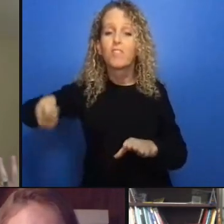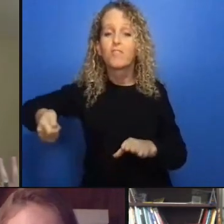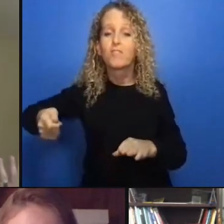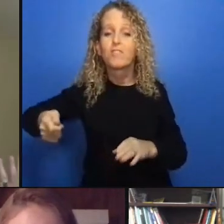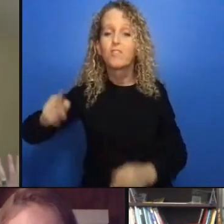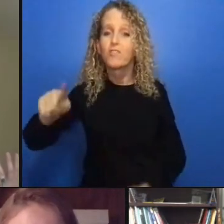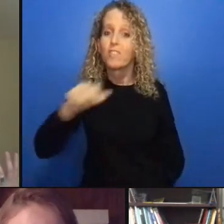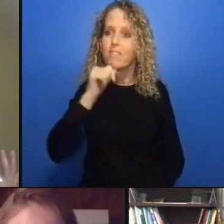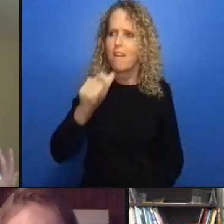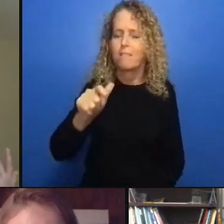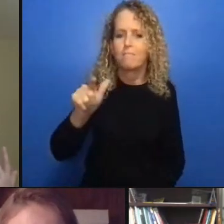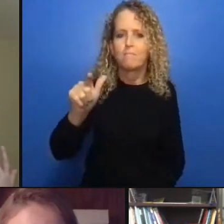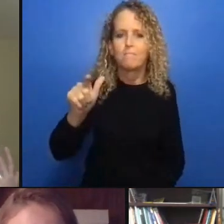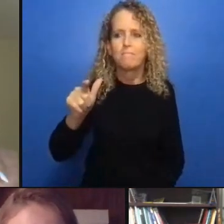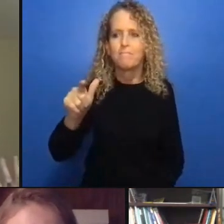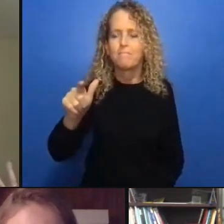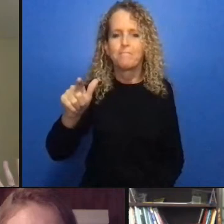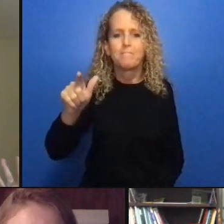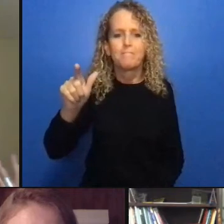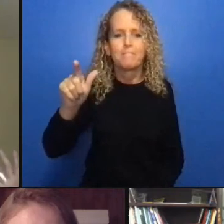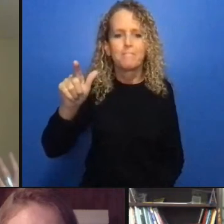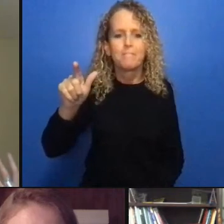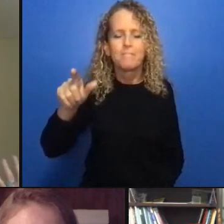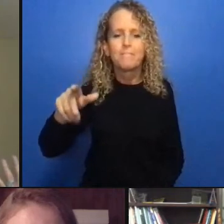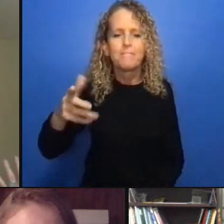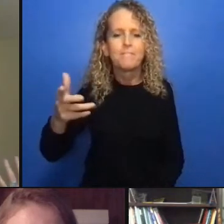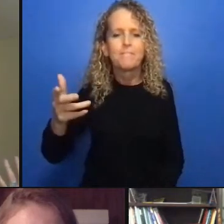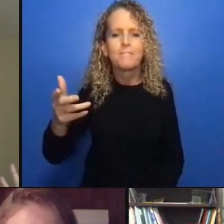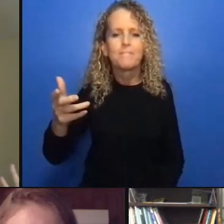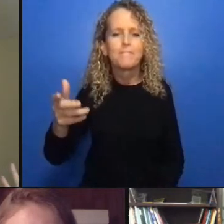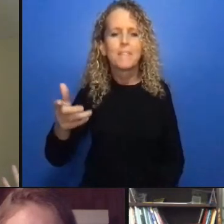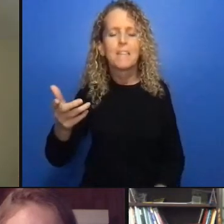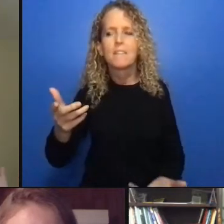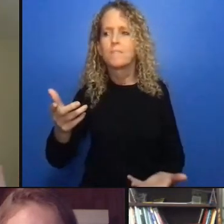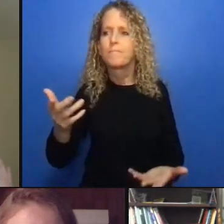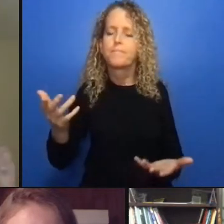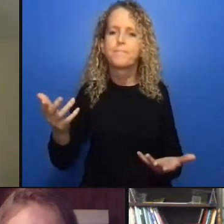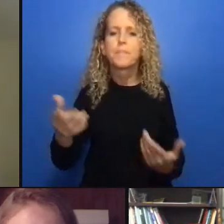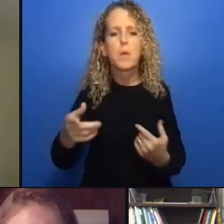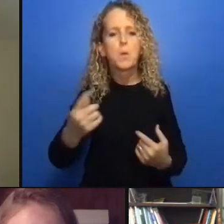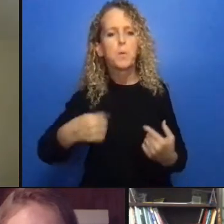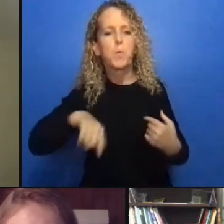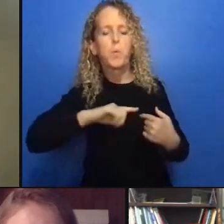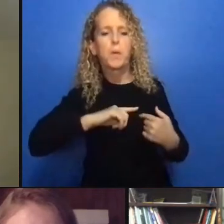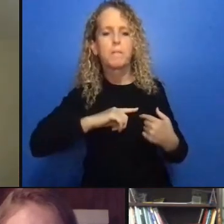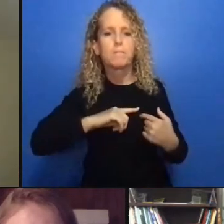been susceptible to incarceration on things like exiting gangs or you know gang violence contacts